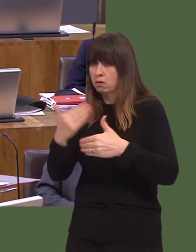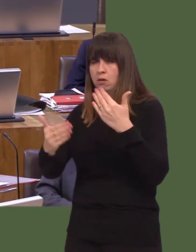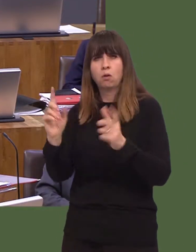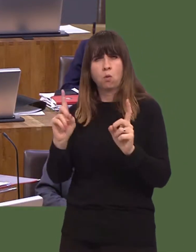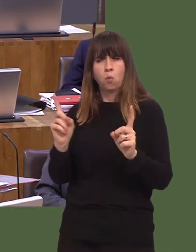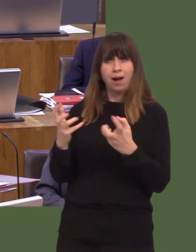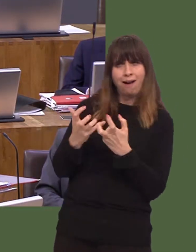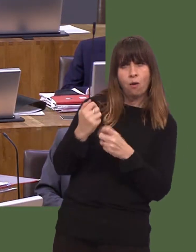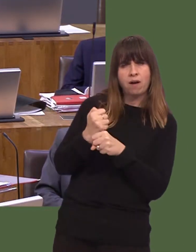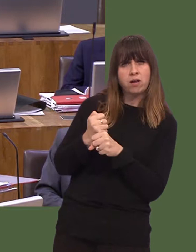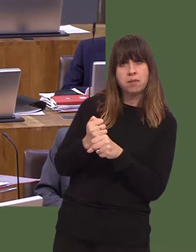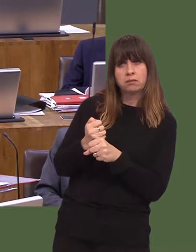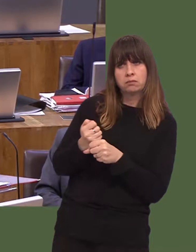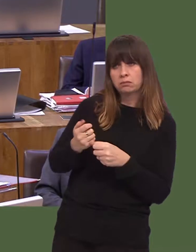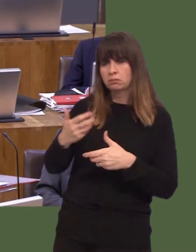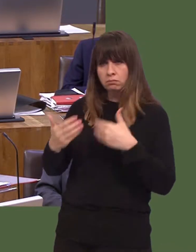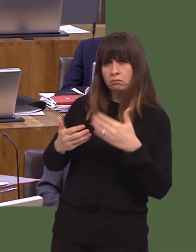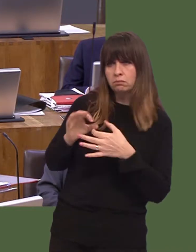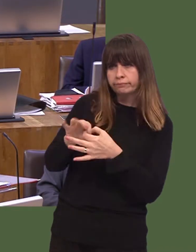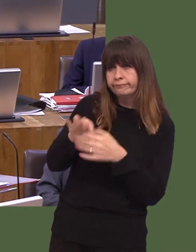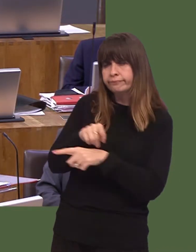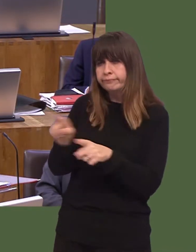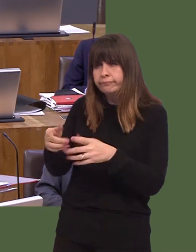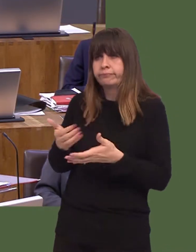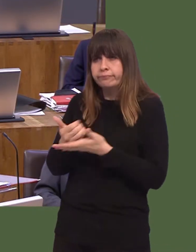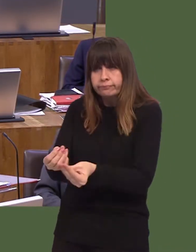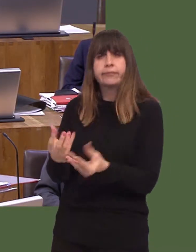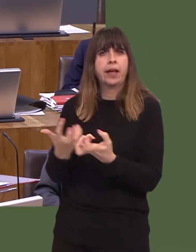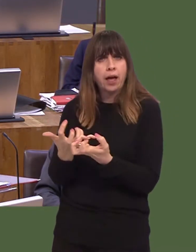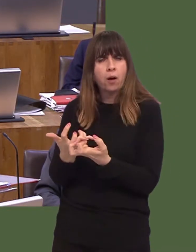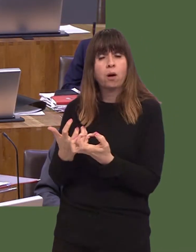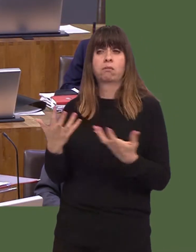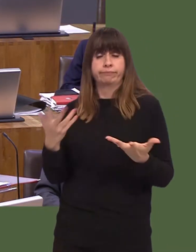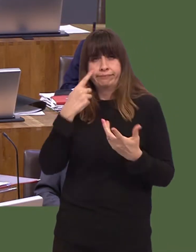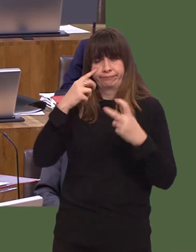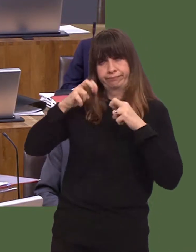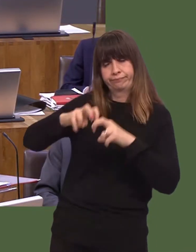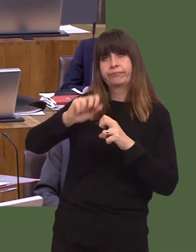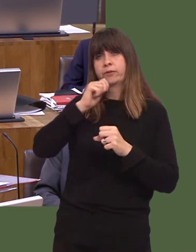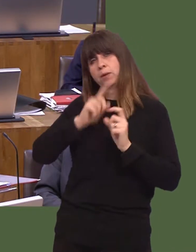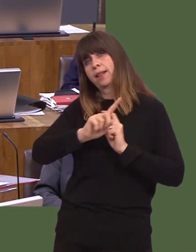with the annual monitoring that takes place. Thereíll be further information on that later in the year.